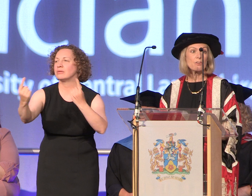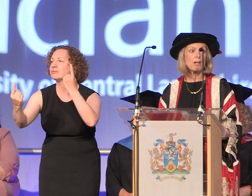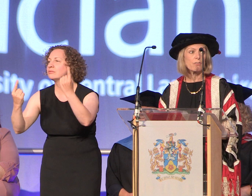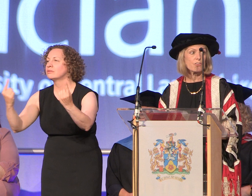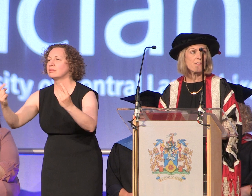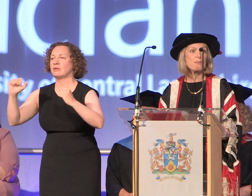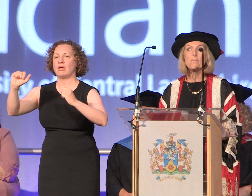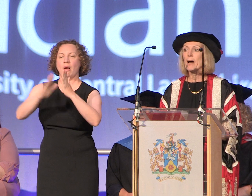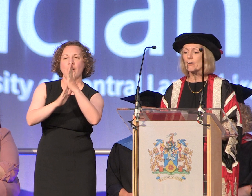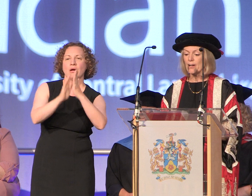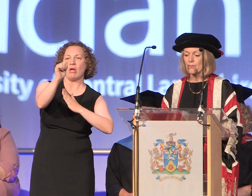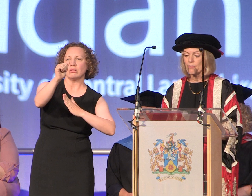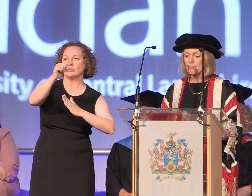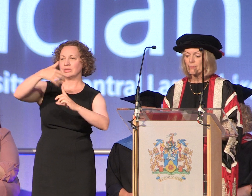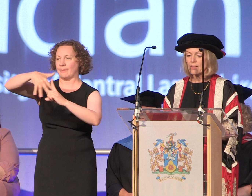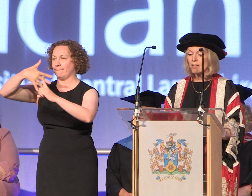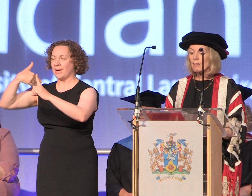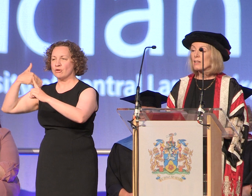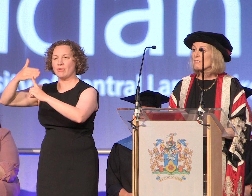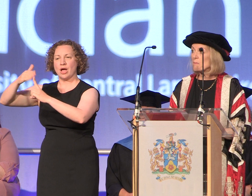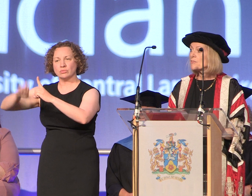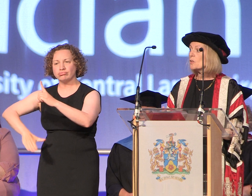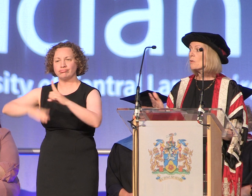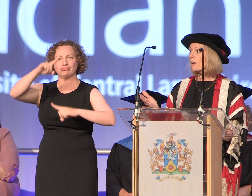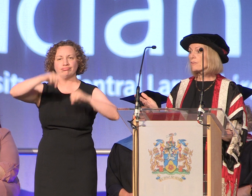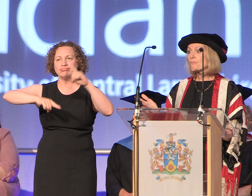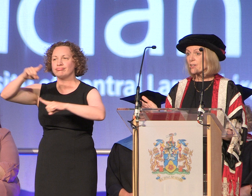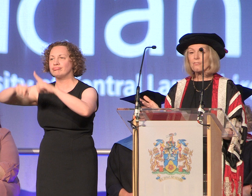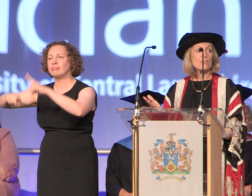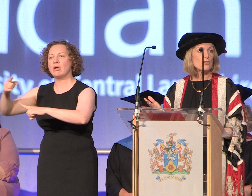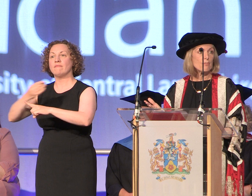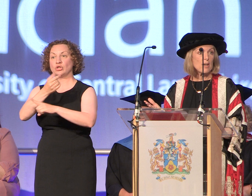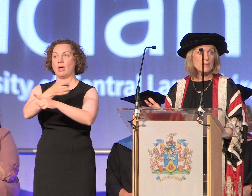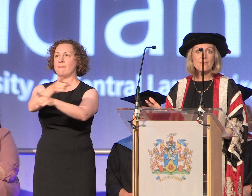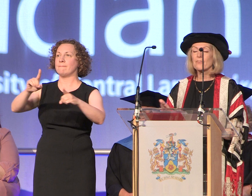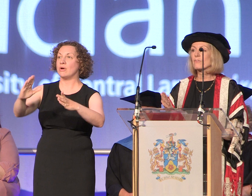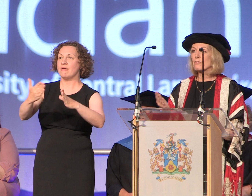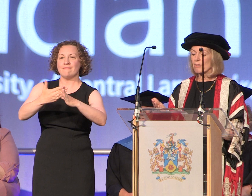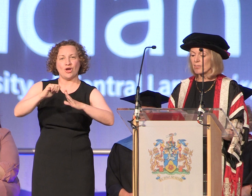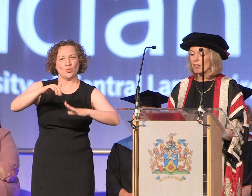cultures and backgrounds some of you are the first and your families to study at